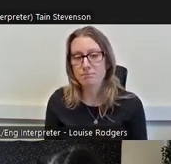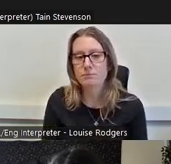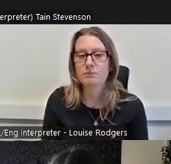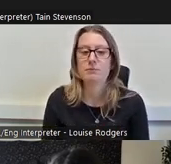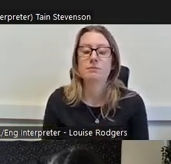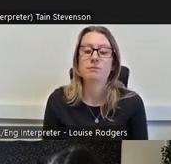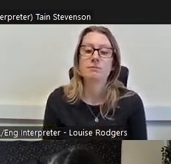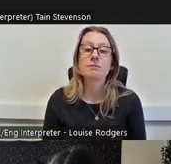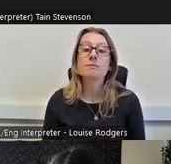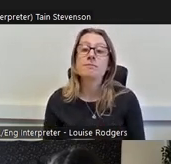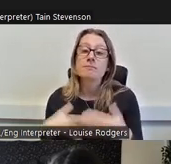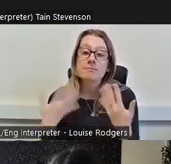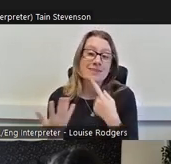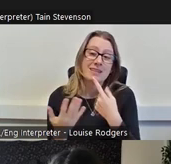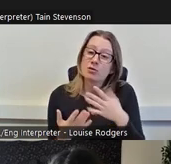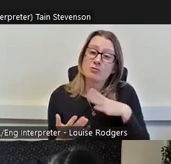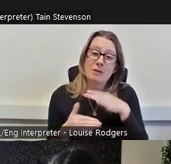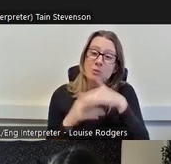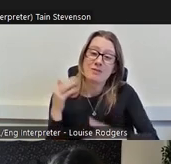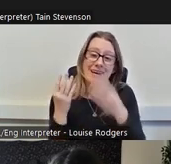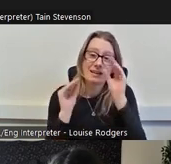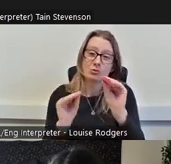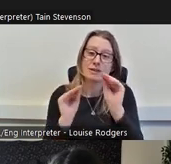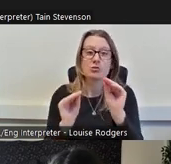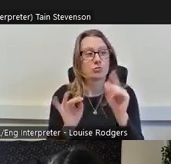We've mentioned already about education; those from a privileged background with a degree